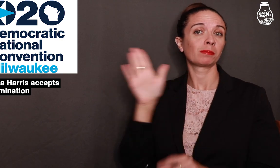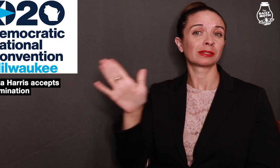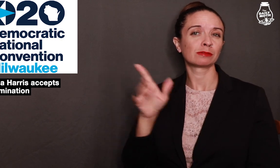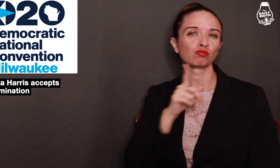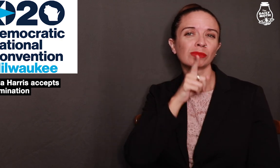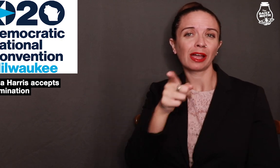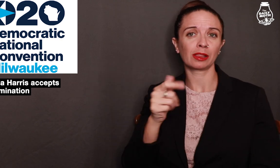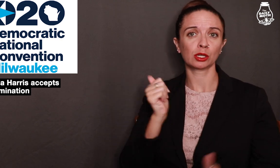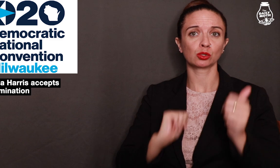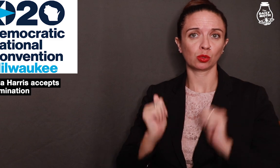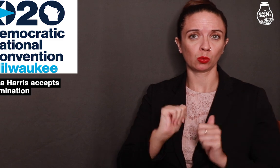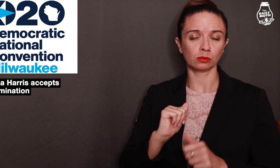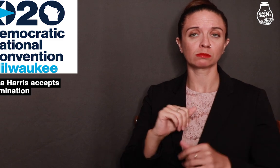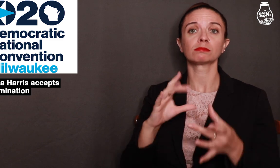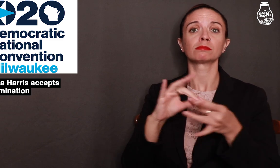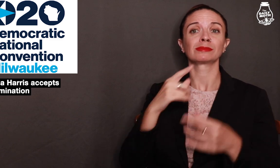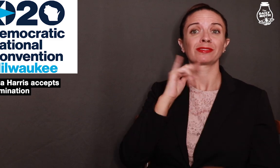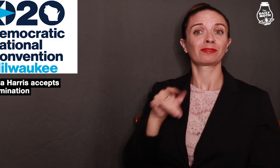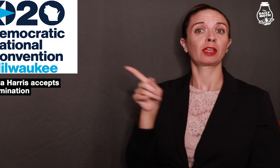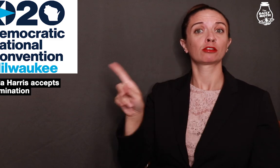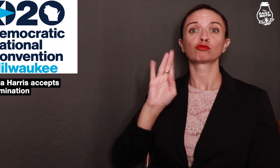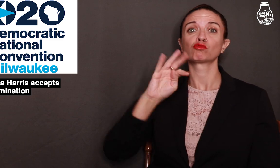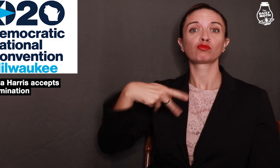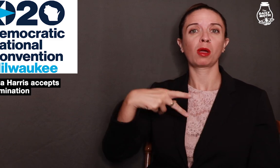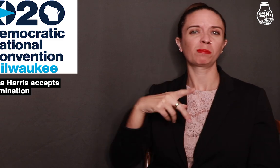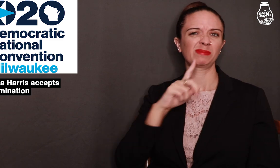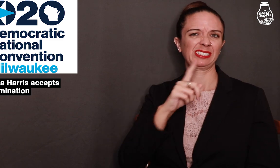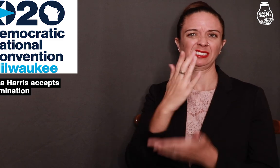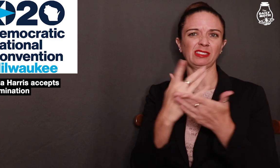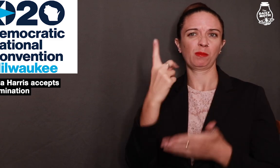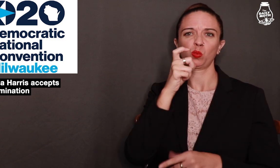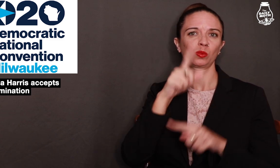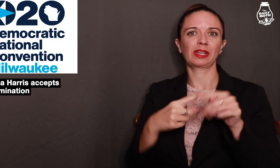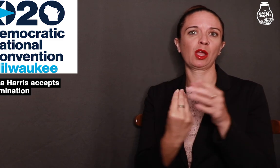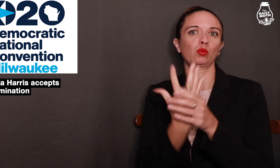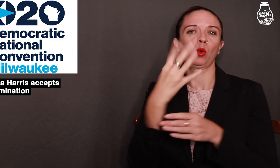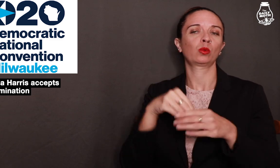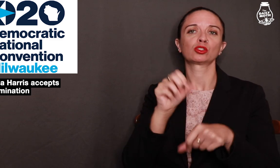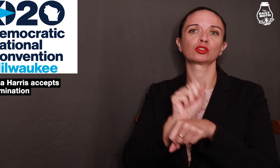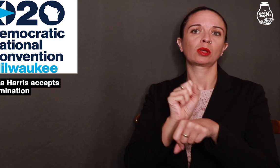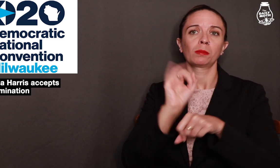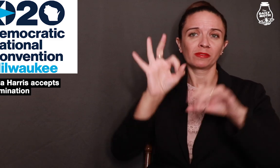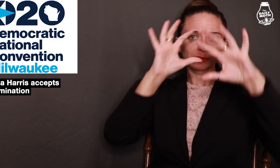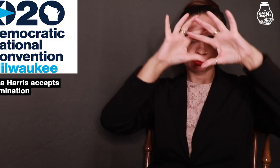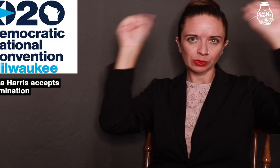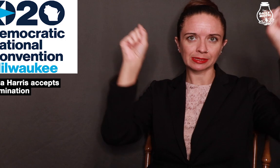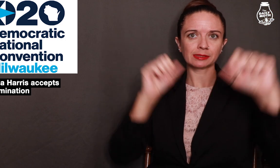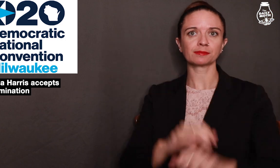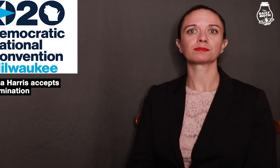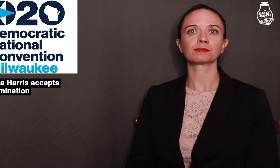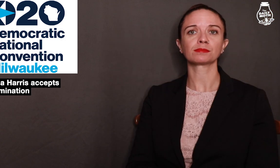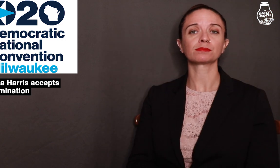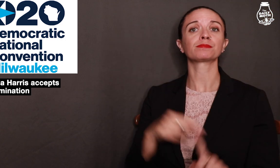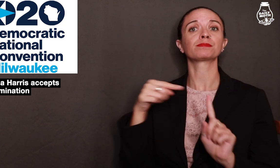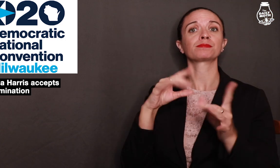he got from his reality shows and as someone who can't grow into the job of a president.